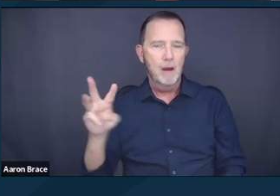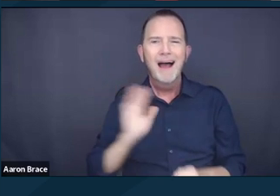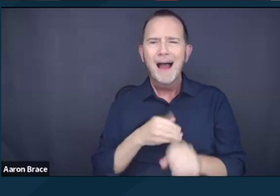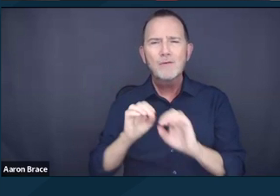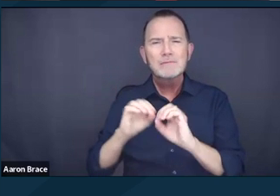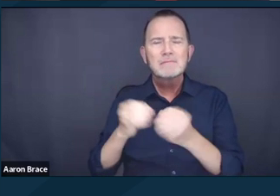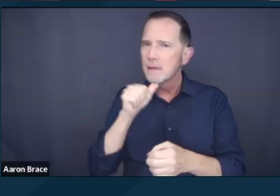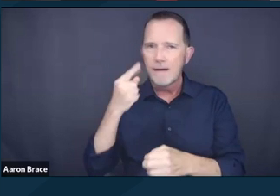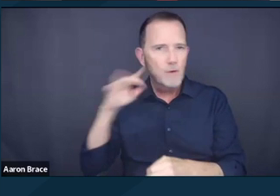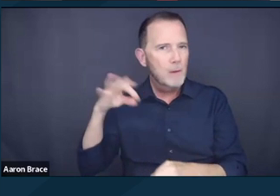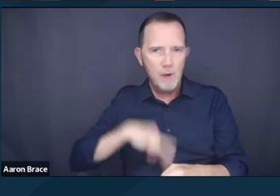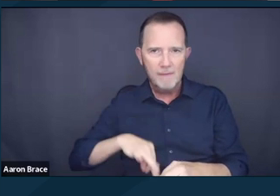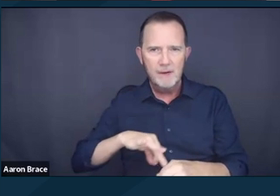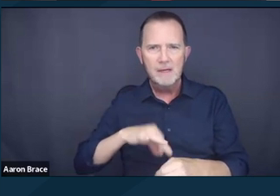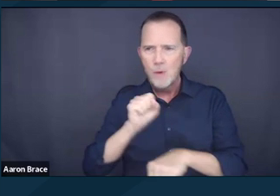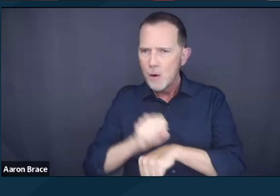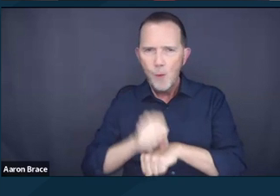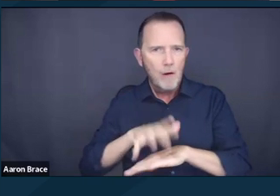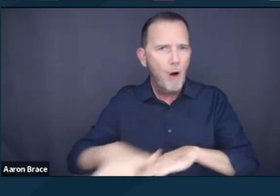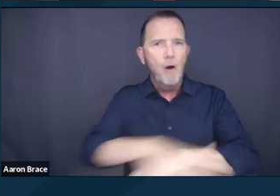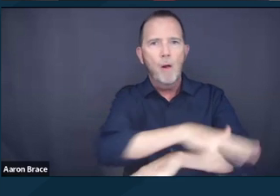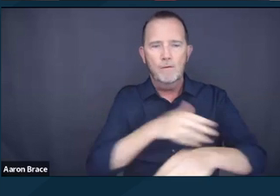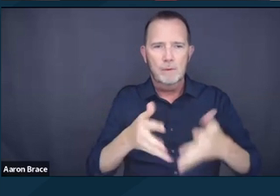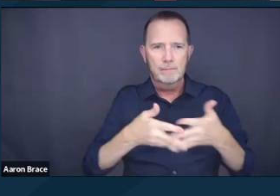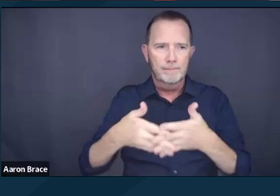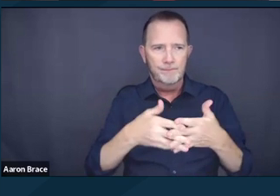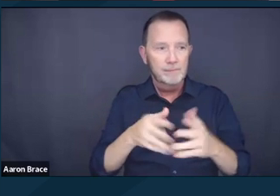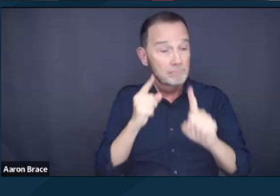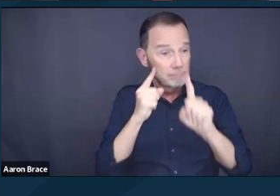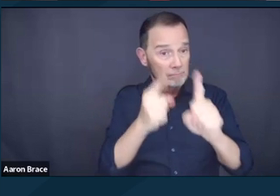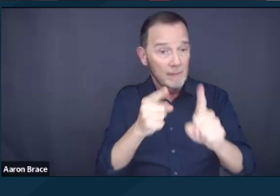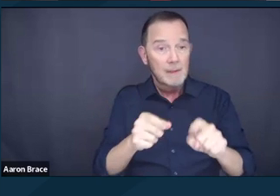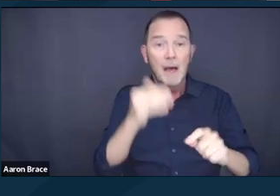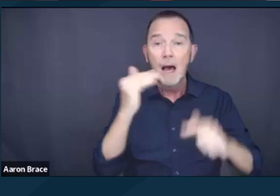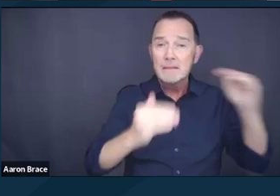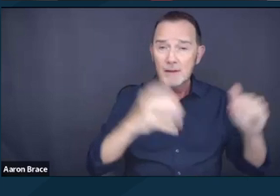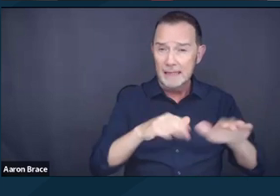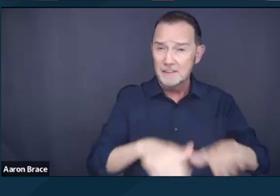and our mission is to protect and advance the civil rights of adults and children